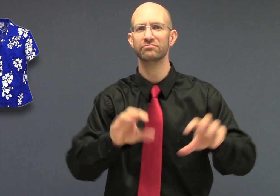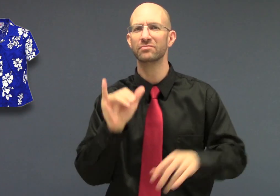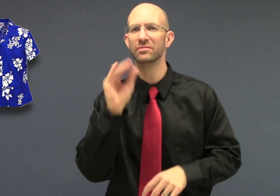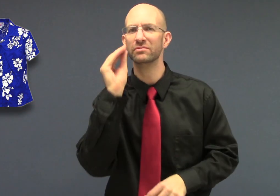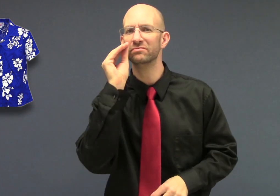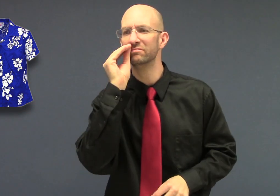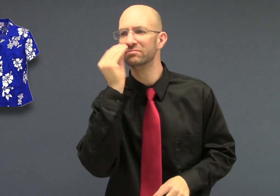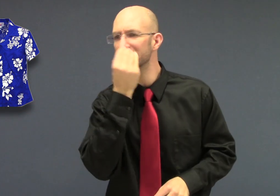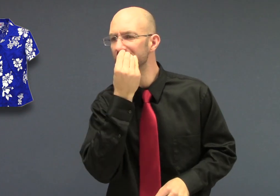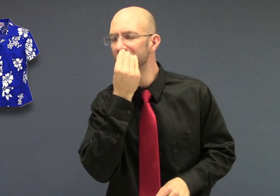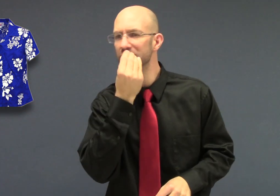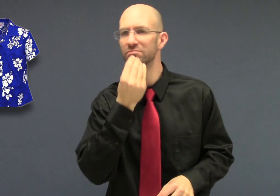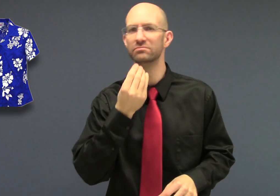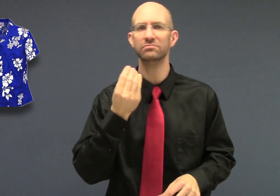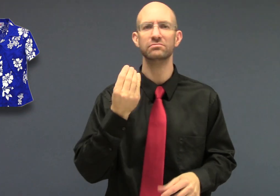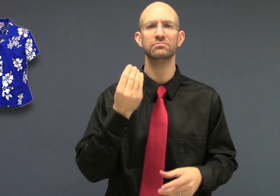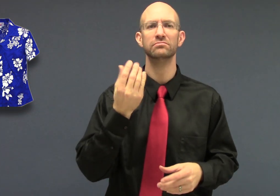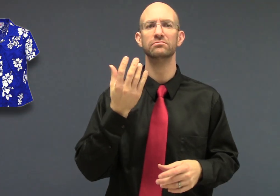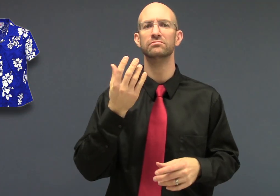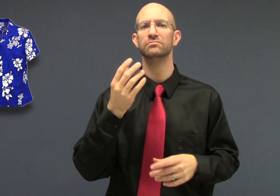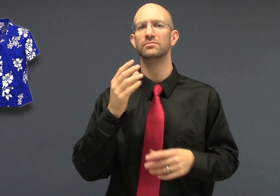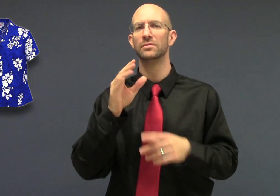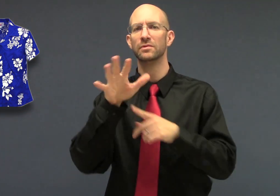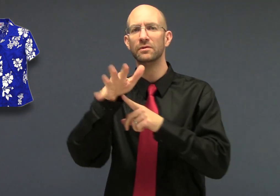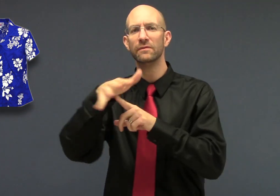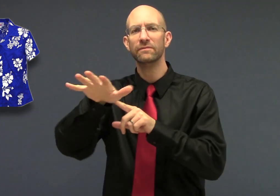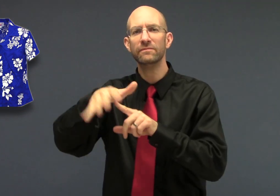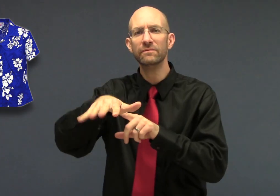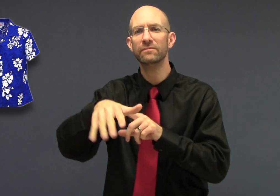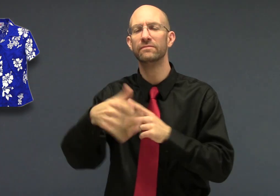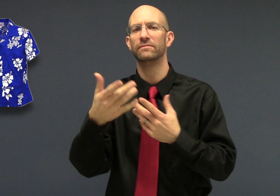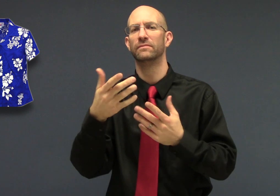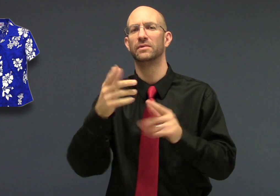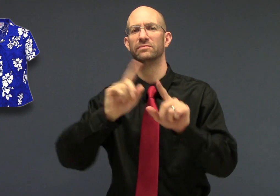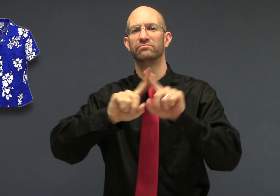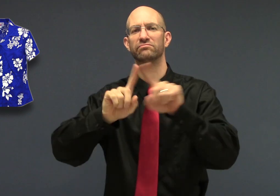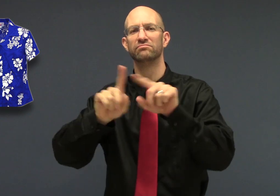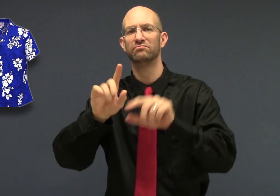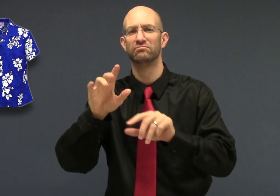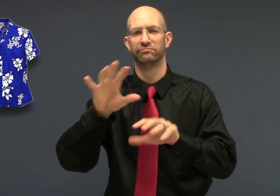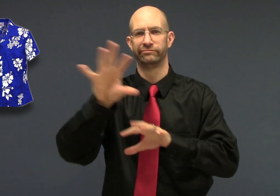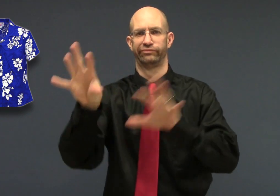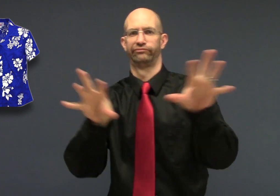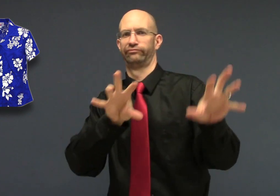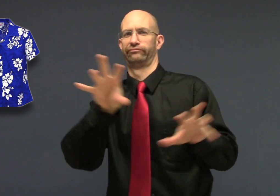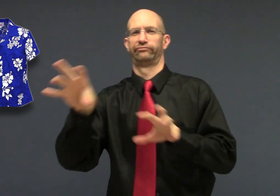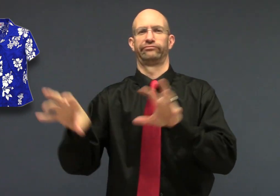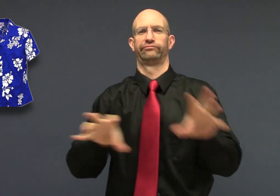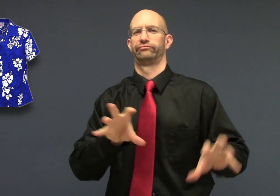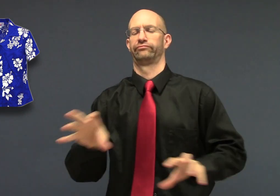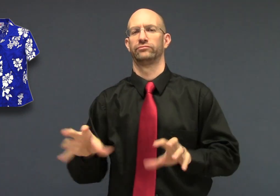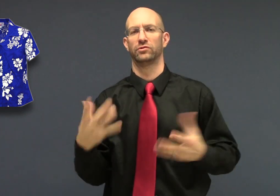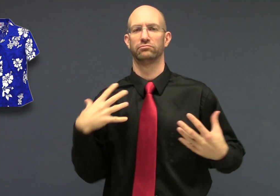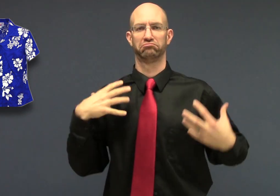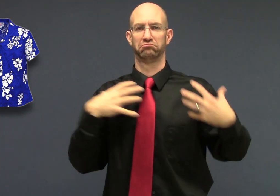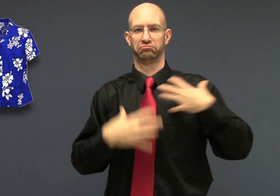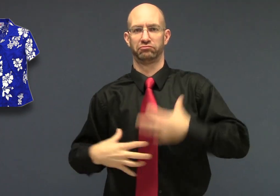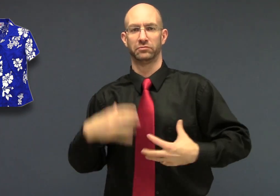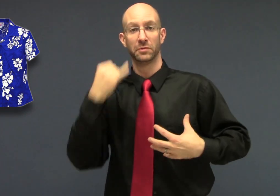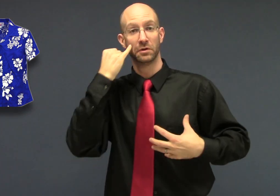Like FLOWERS, LEAVES, and different things scattered all over.